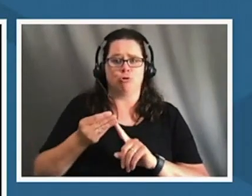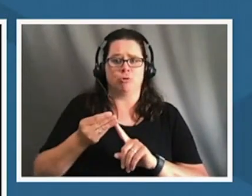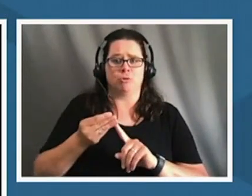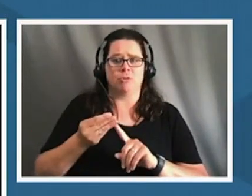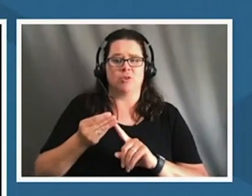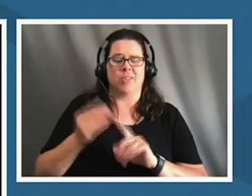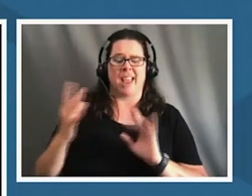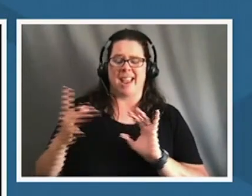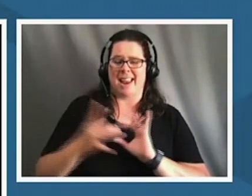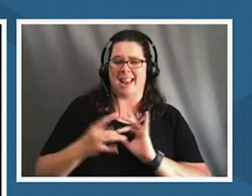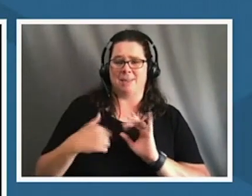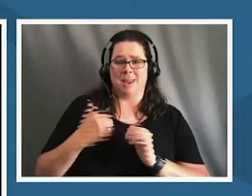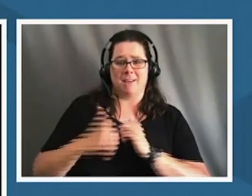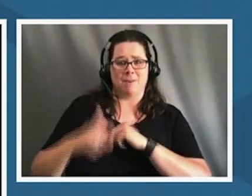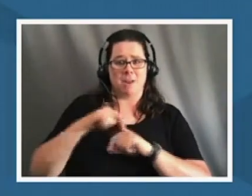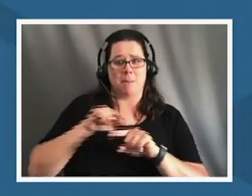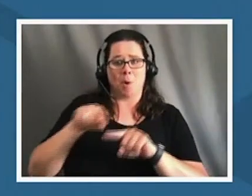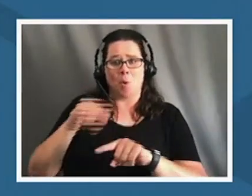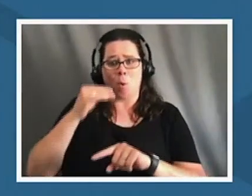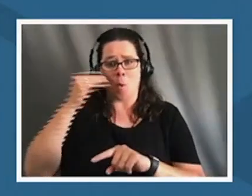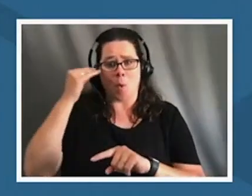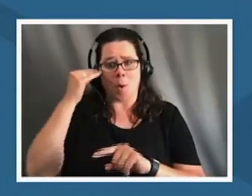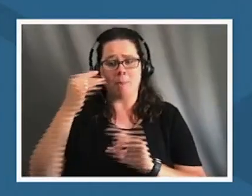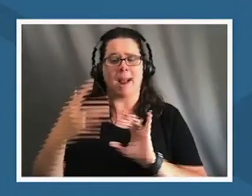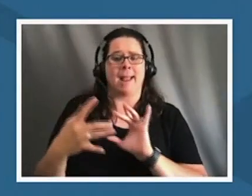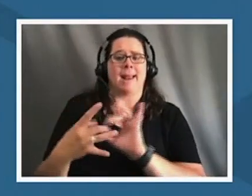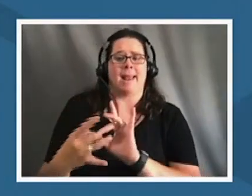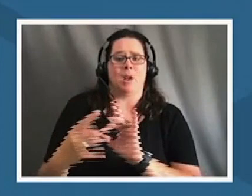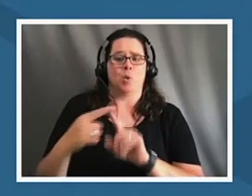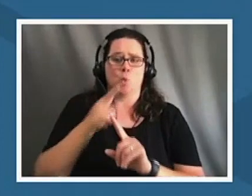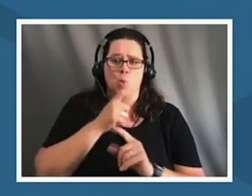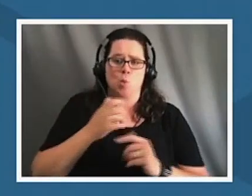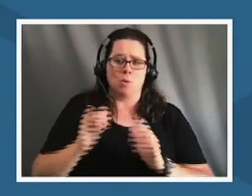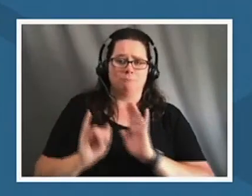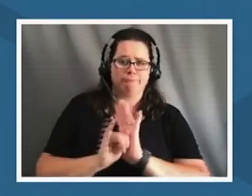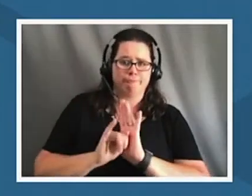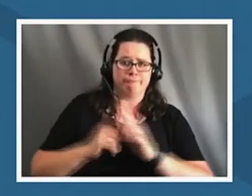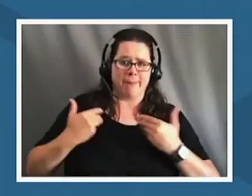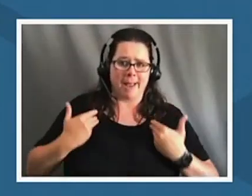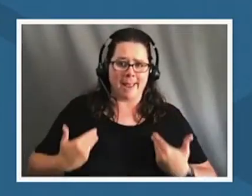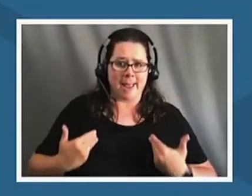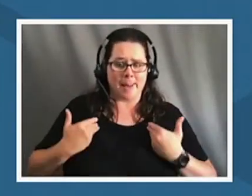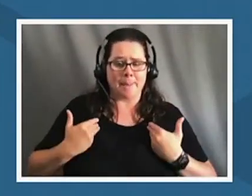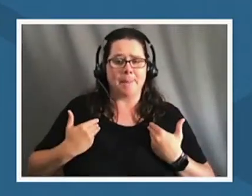that's that's how i connect myself to